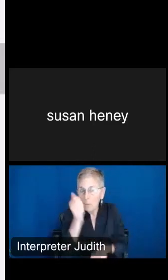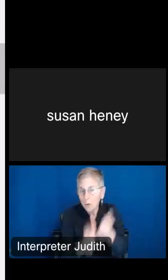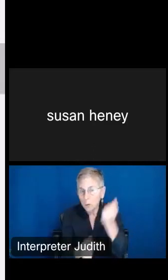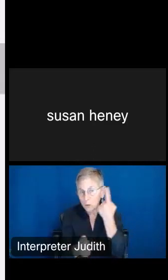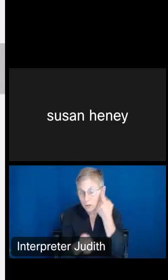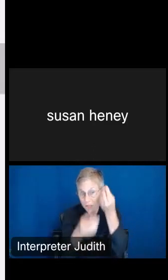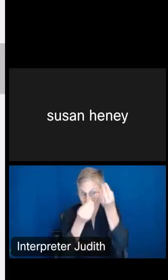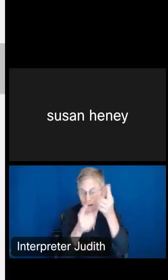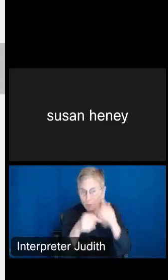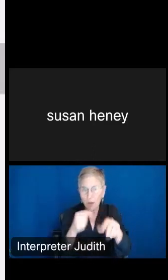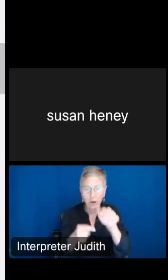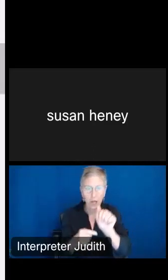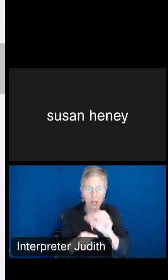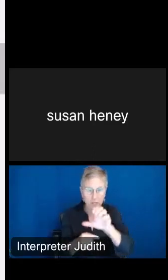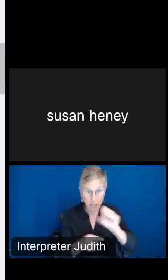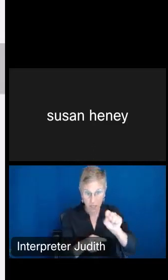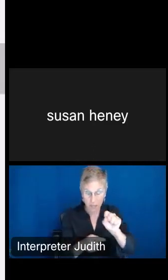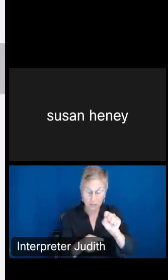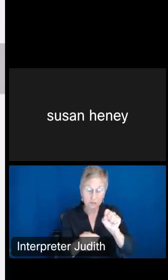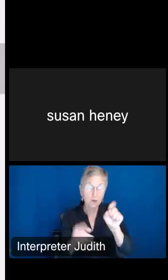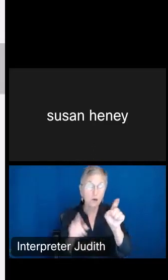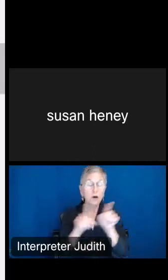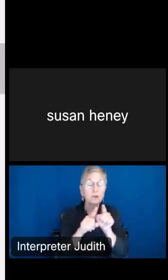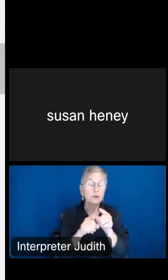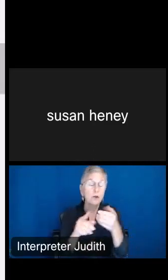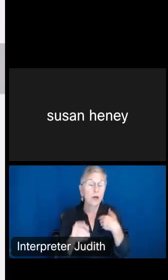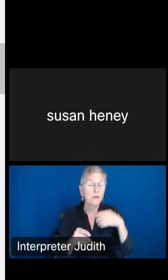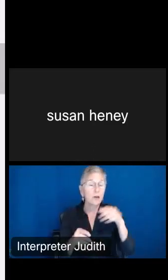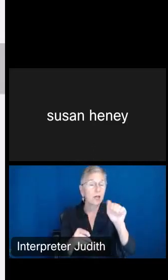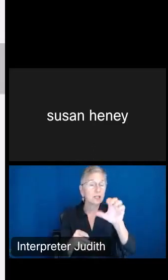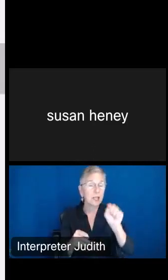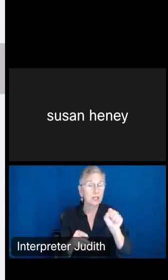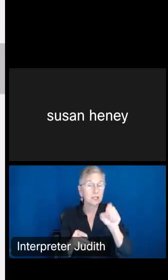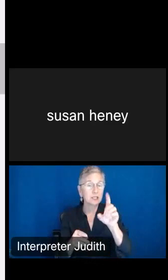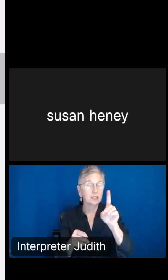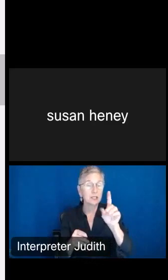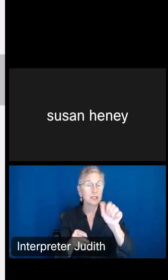about the ACS. There's also a ACS data users group, and there's